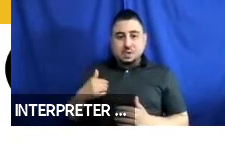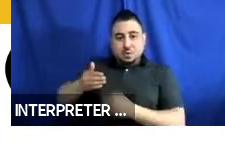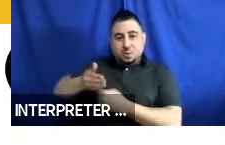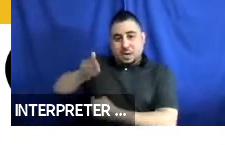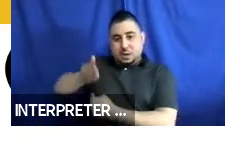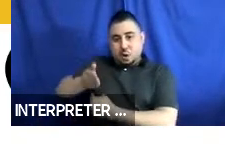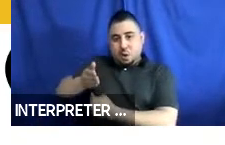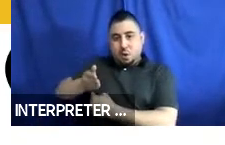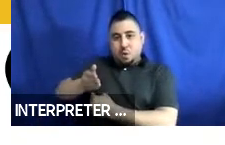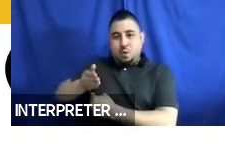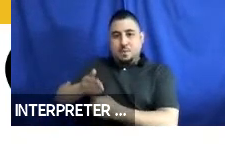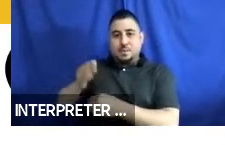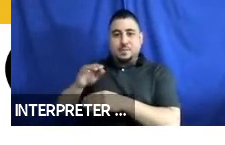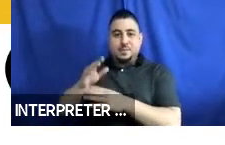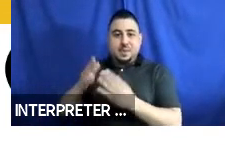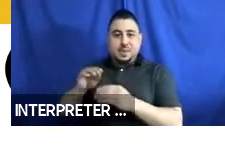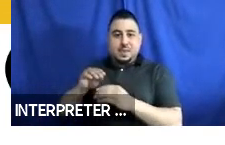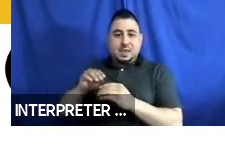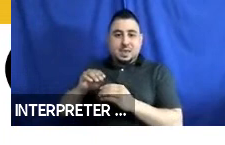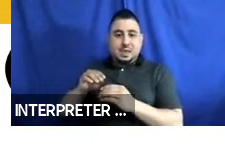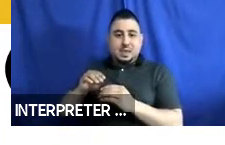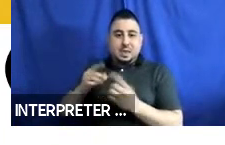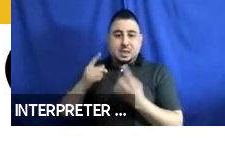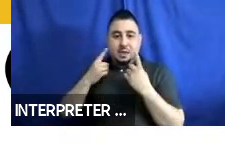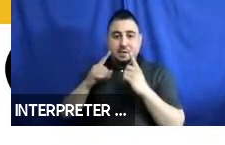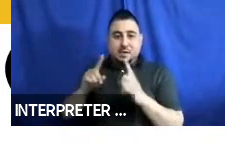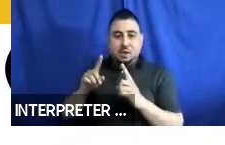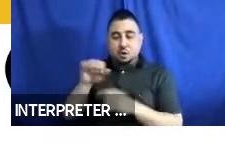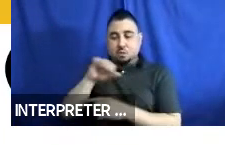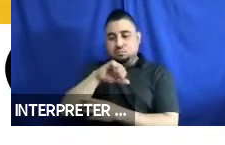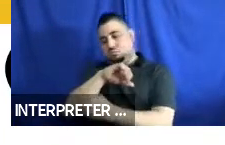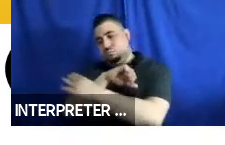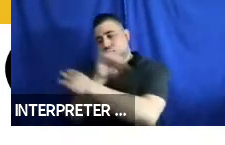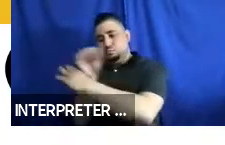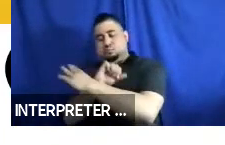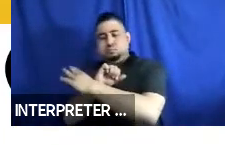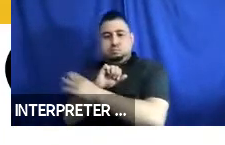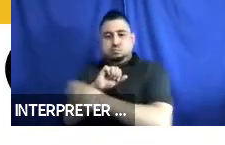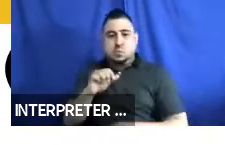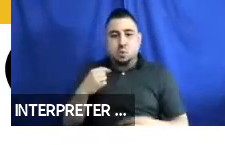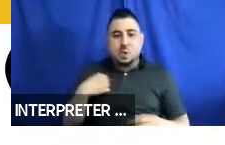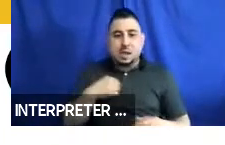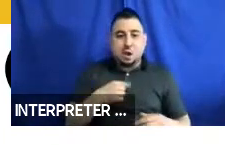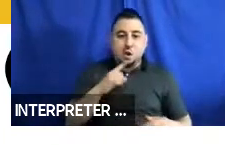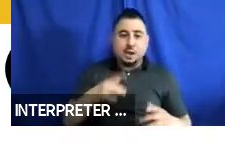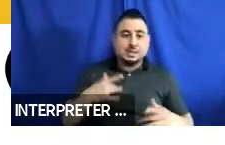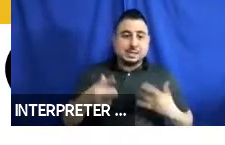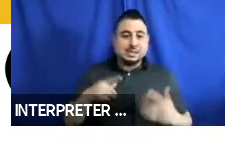that might be effective at reducing neck loading. So, we are excited that ZF is building some